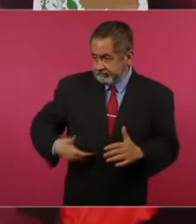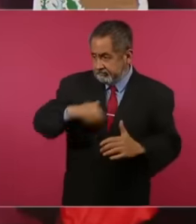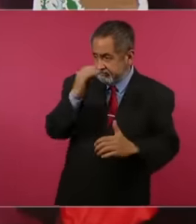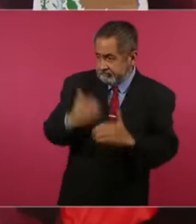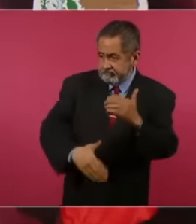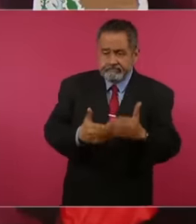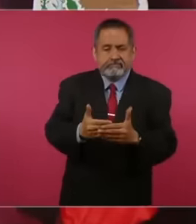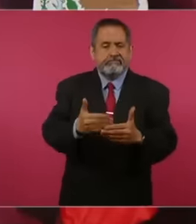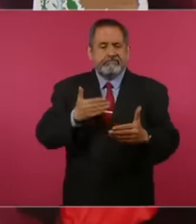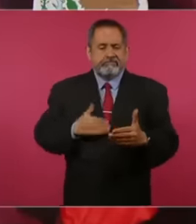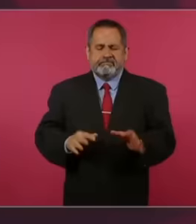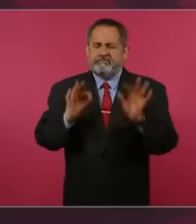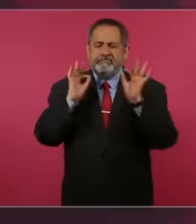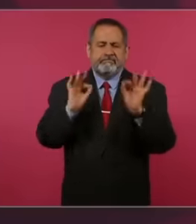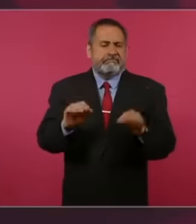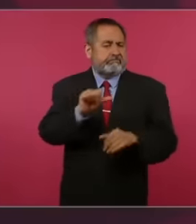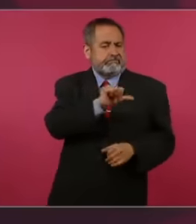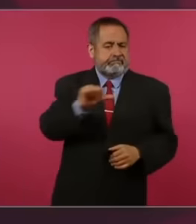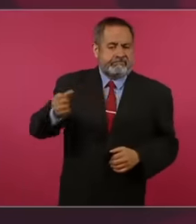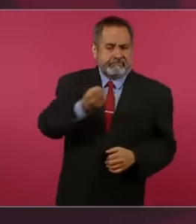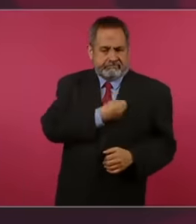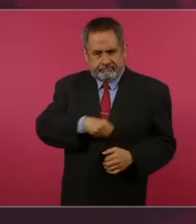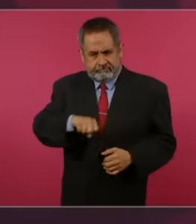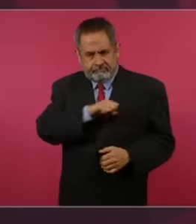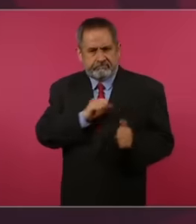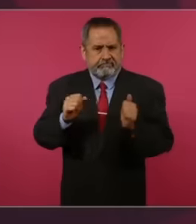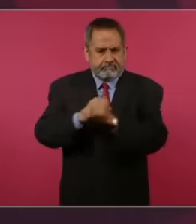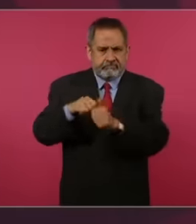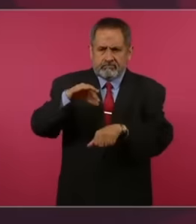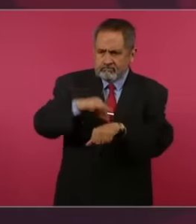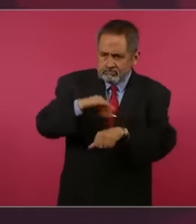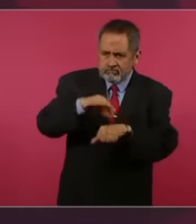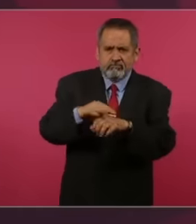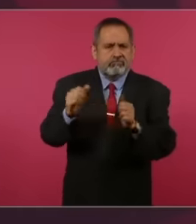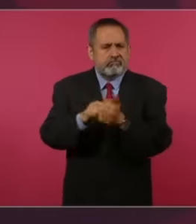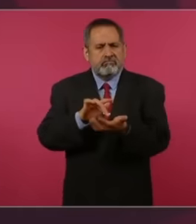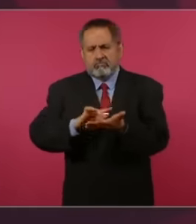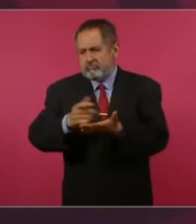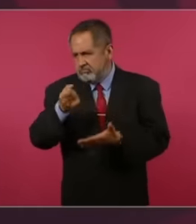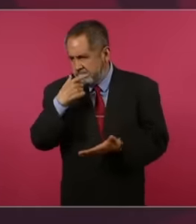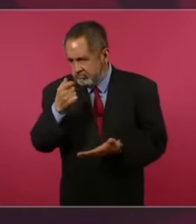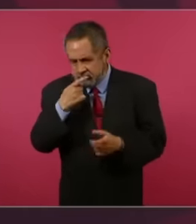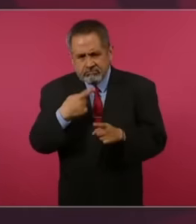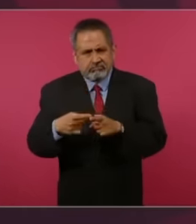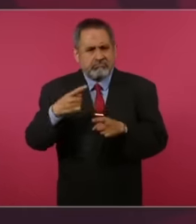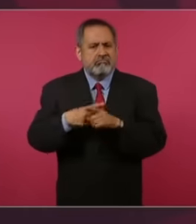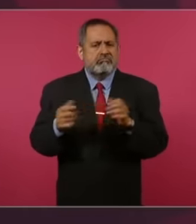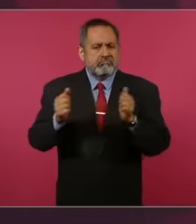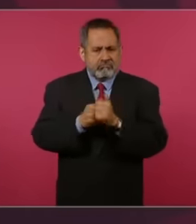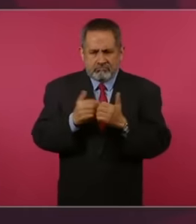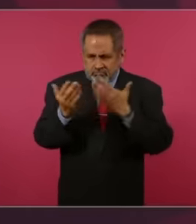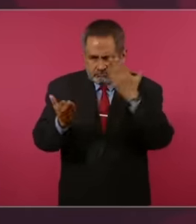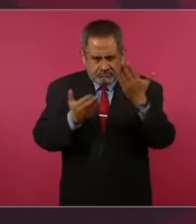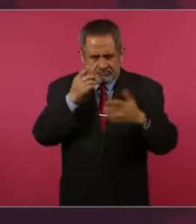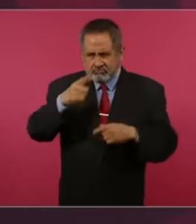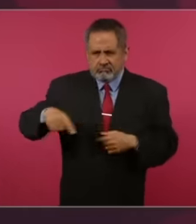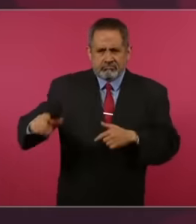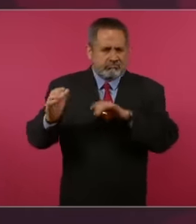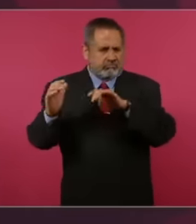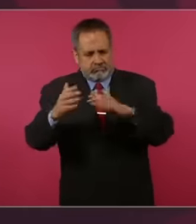working well with doctors with medicines with studies surgical interventions all